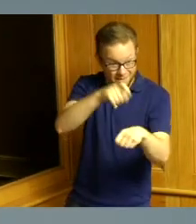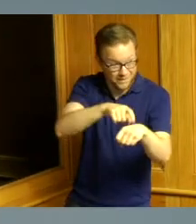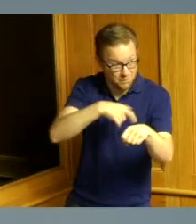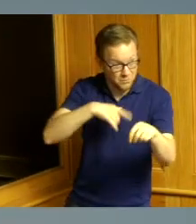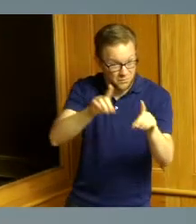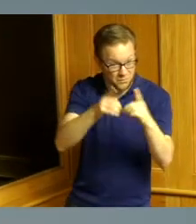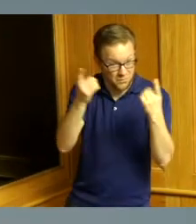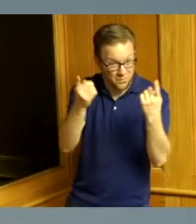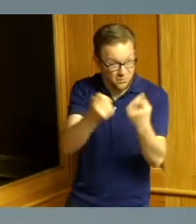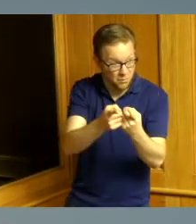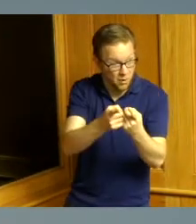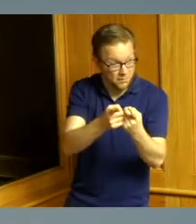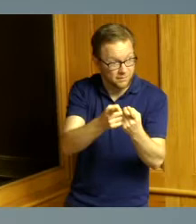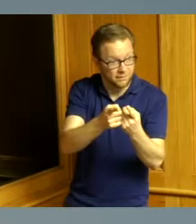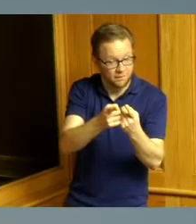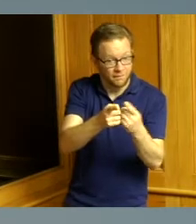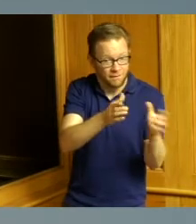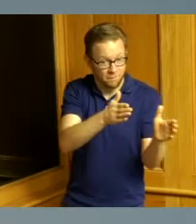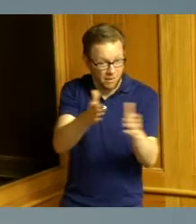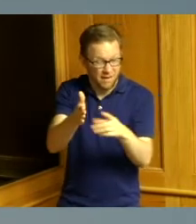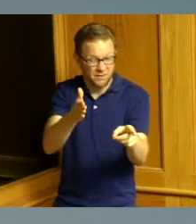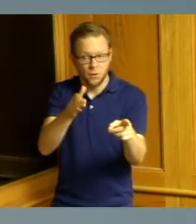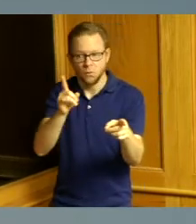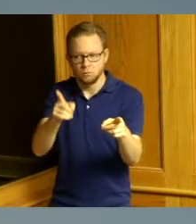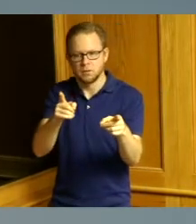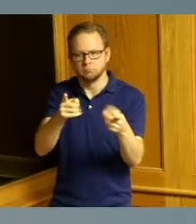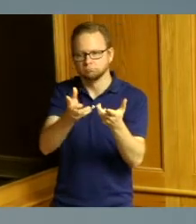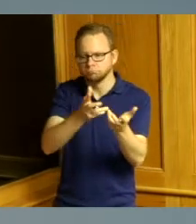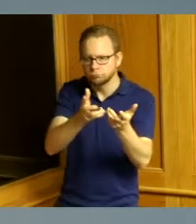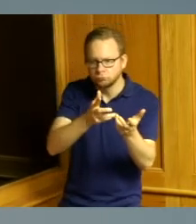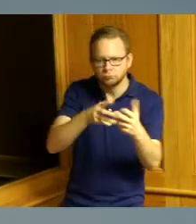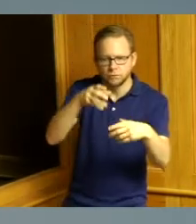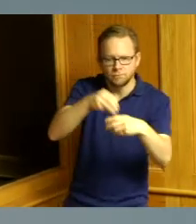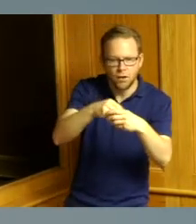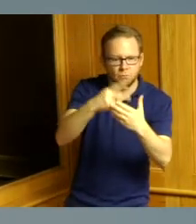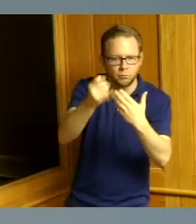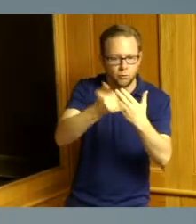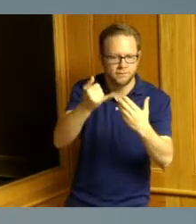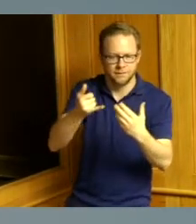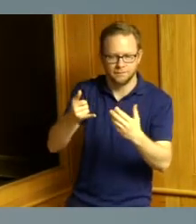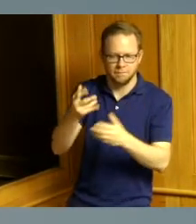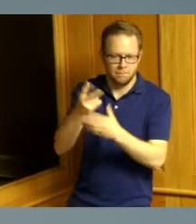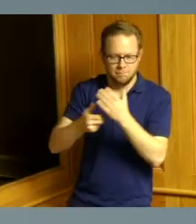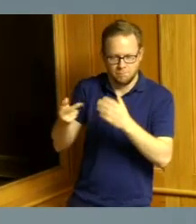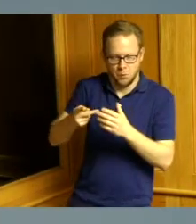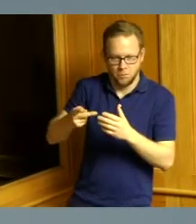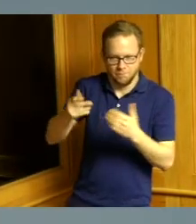had a chance to interact on some projects when we were both much younger than than we are today but